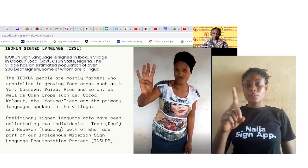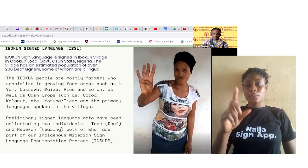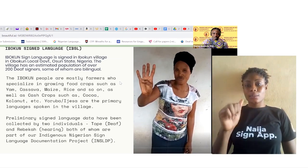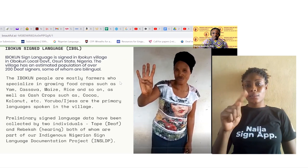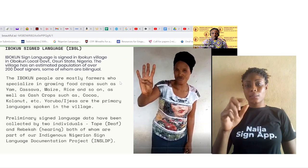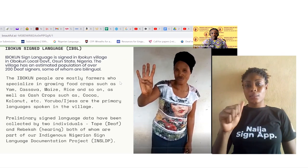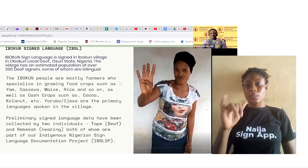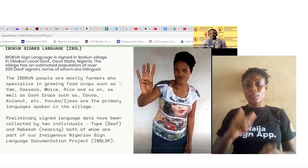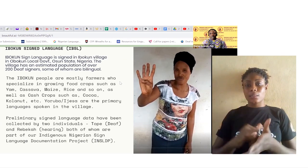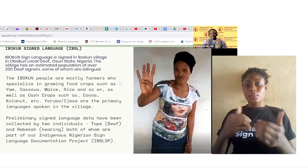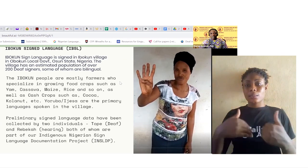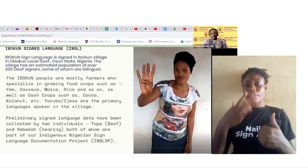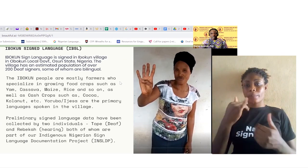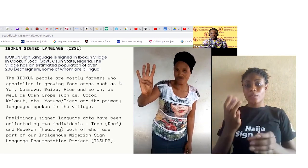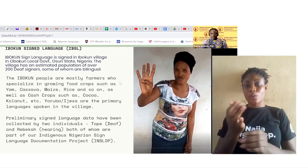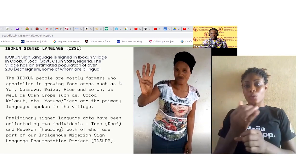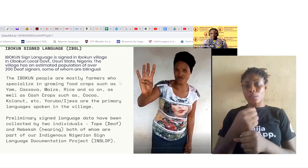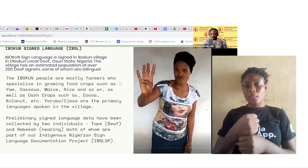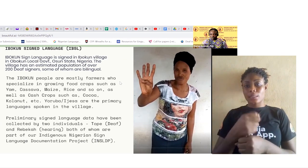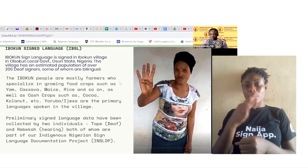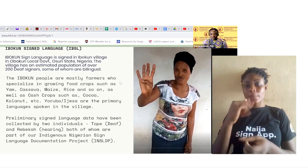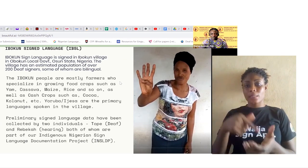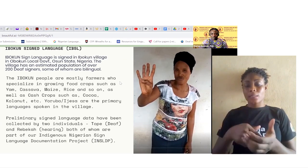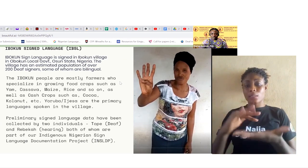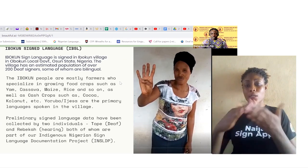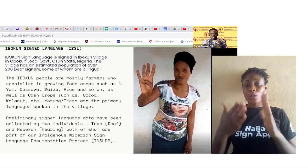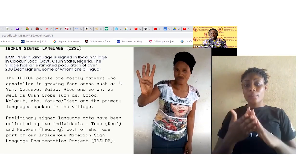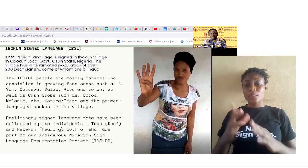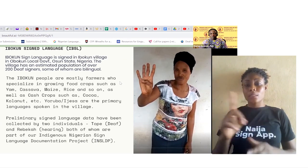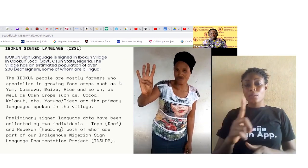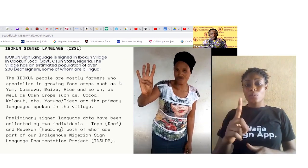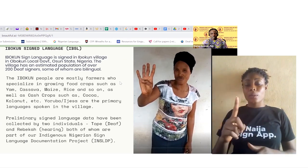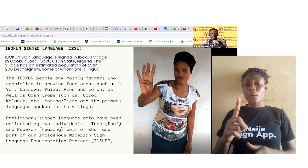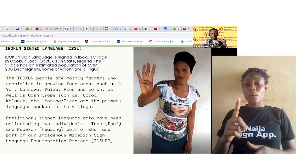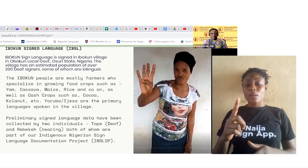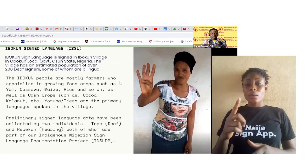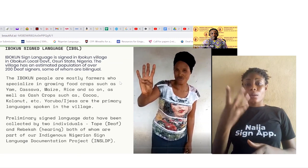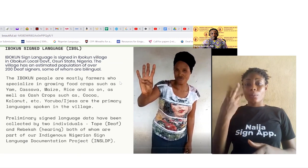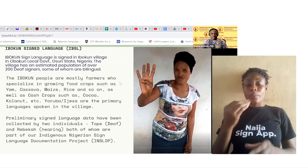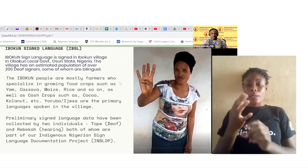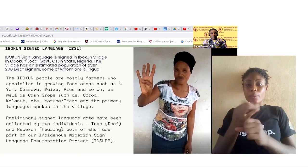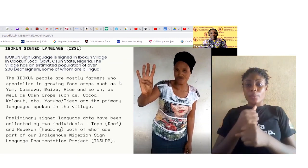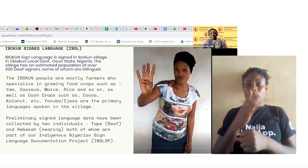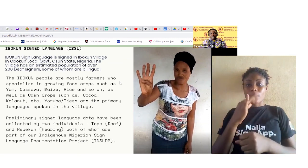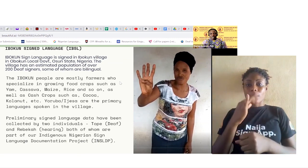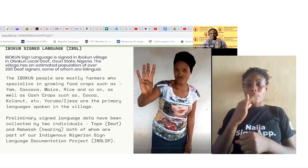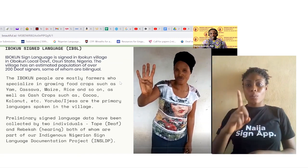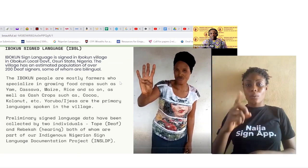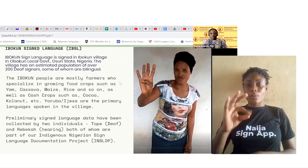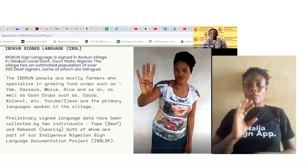were collected by one of our volunteers Tope who is deaf and Rebekah who is hearing